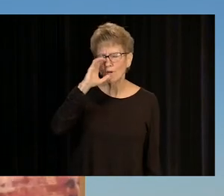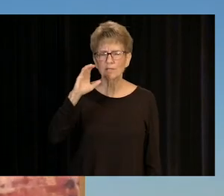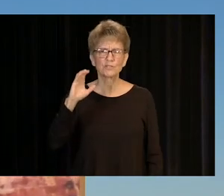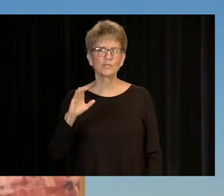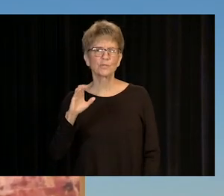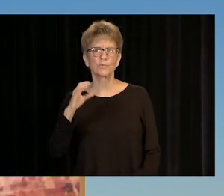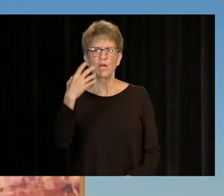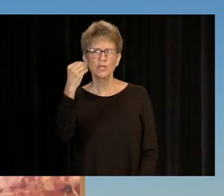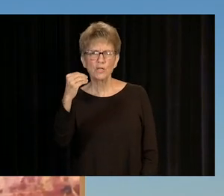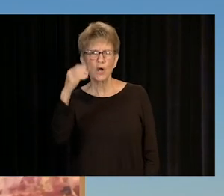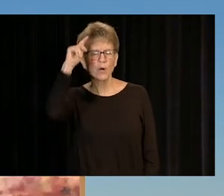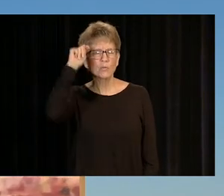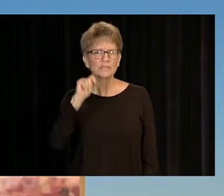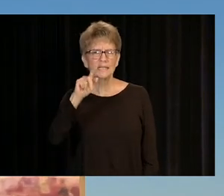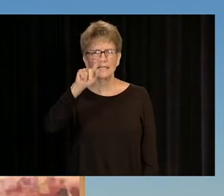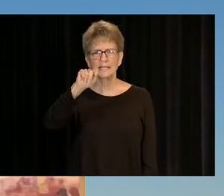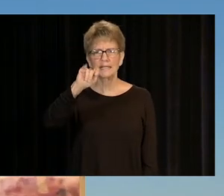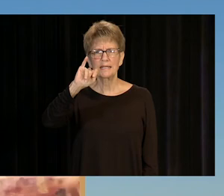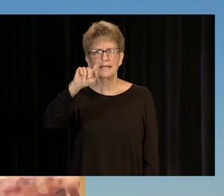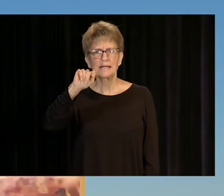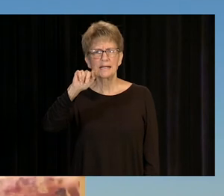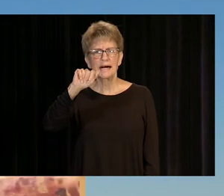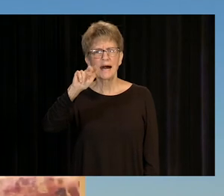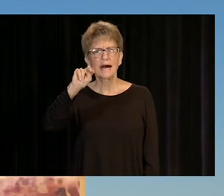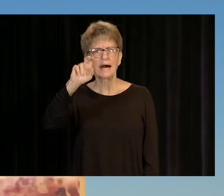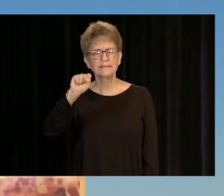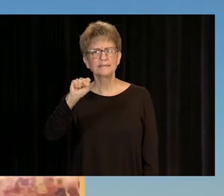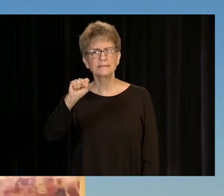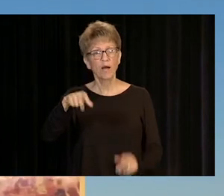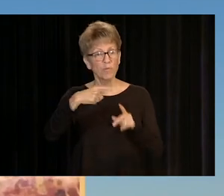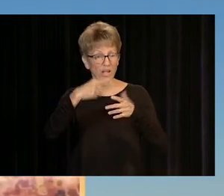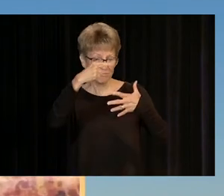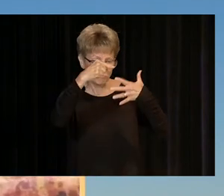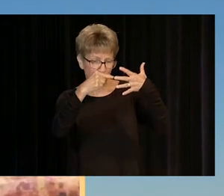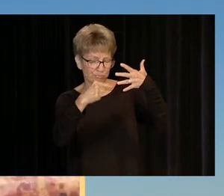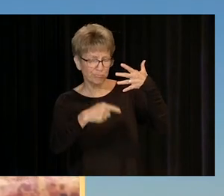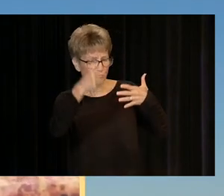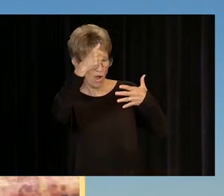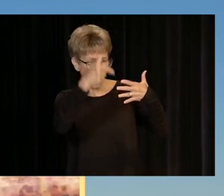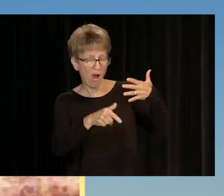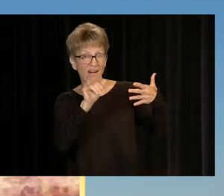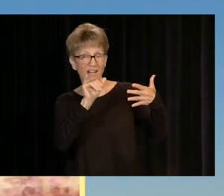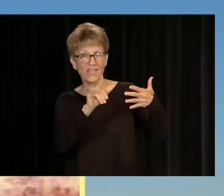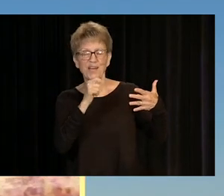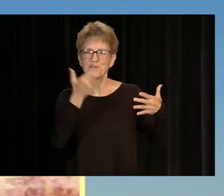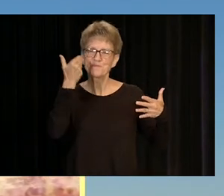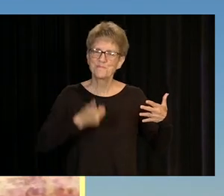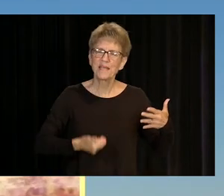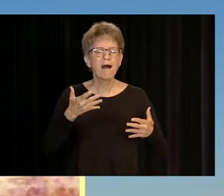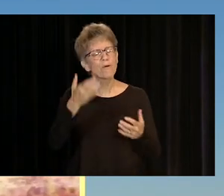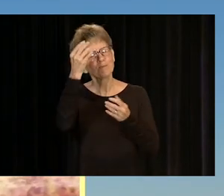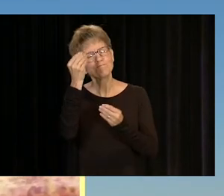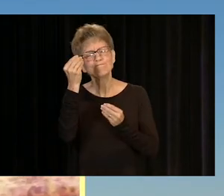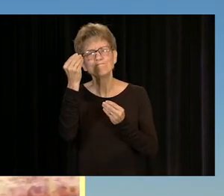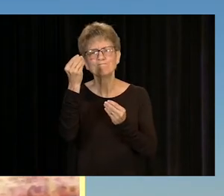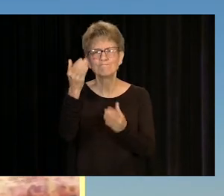AND ALL THAT GOOD STUFF. I'M ALSO RAFIKI SOMETIMES, YOU KNOW, SO IF YOU WANT THAT, YOU CAN ALSO HAVE A LITTLE BIT OF THAT, THAT'S WHO I AM.